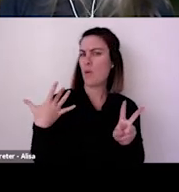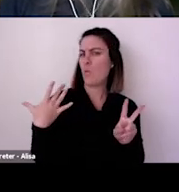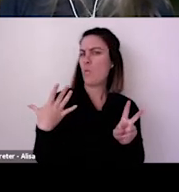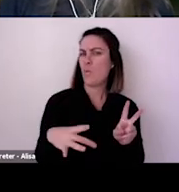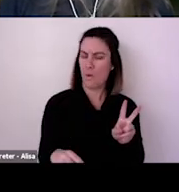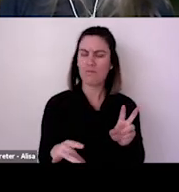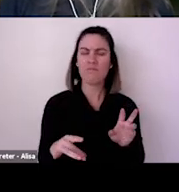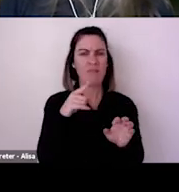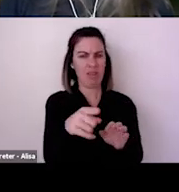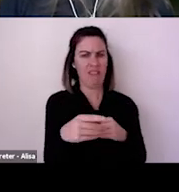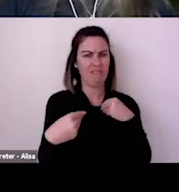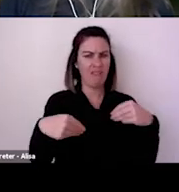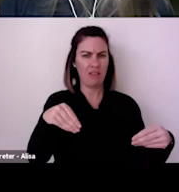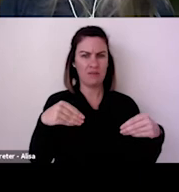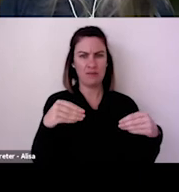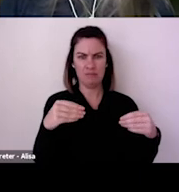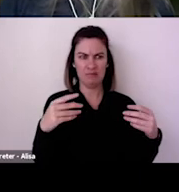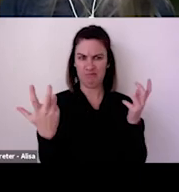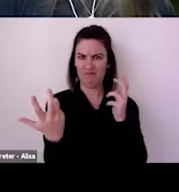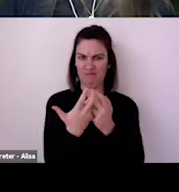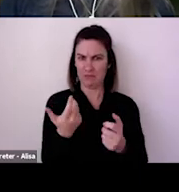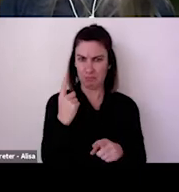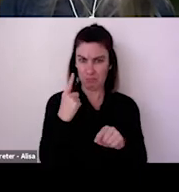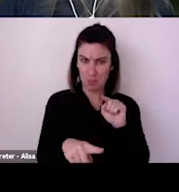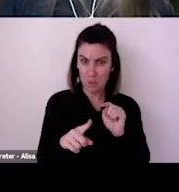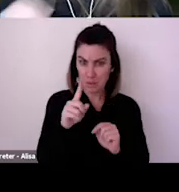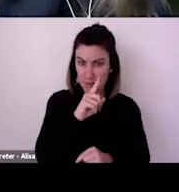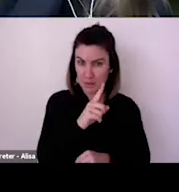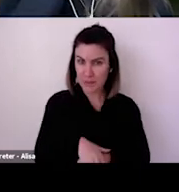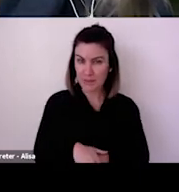to be part of an effort where we can support the people who are in the trenches making